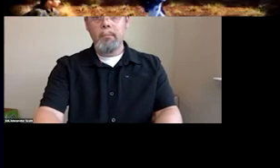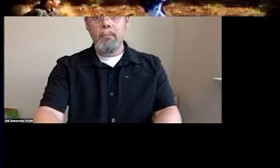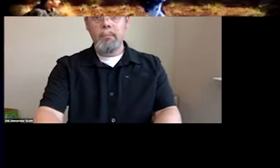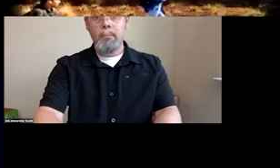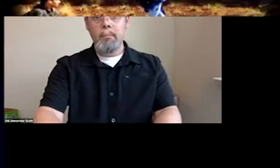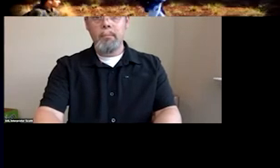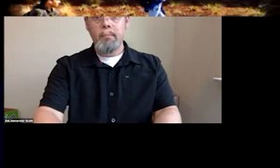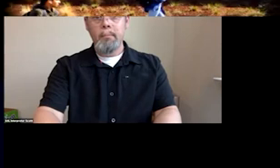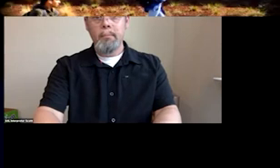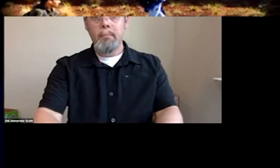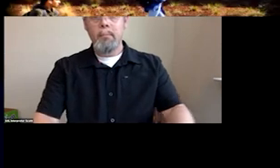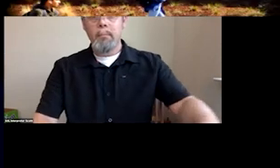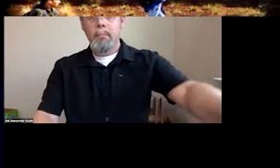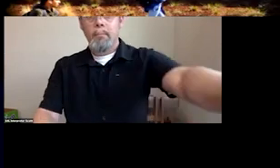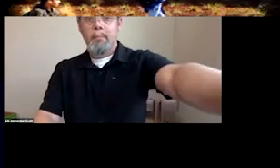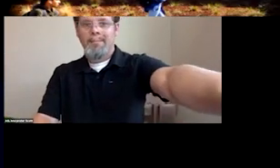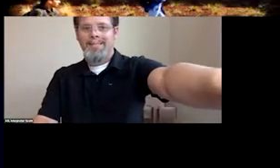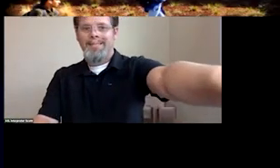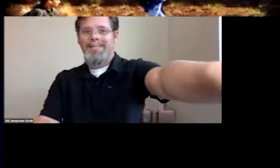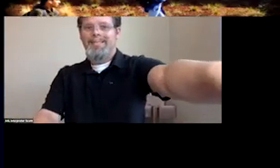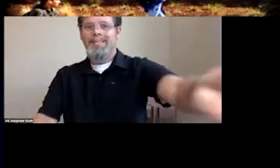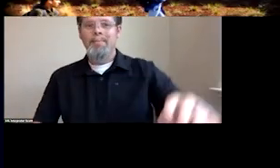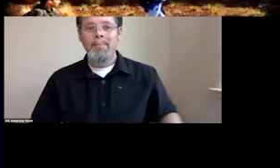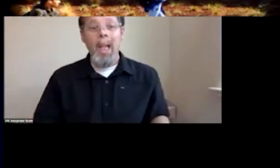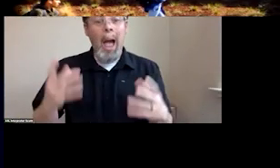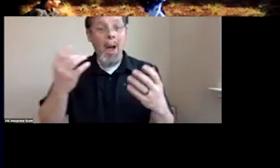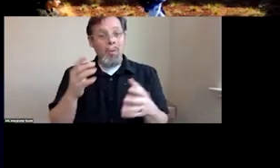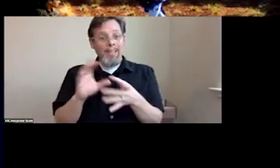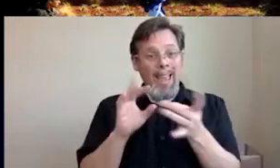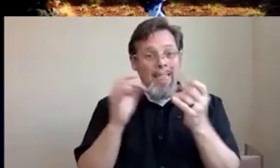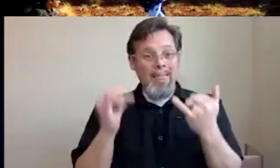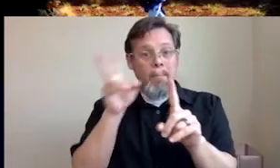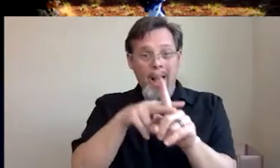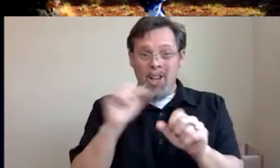this applies to almost every entertainment industry. Film has crazy hours. I've heard friends